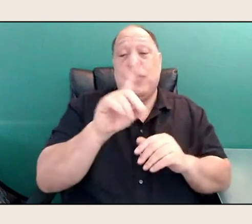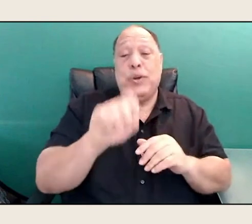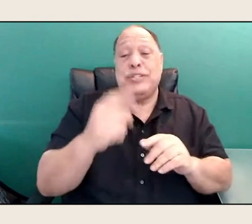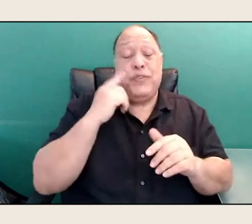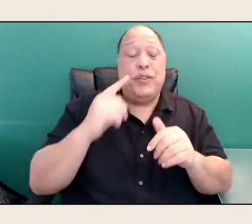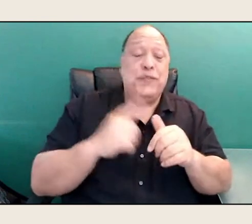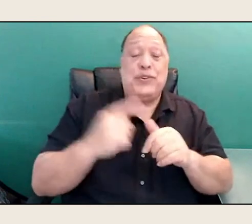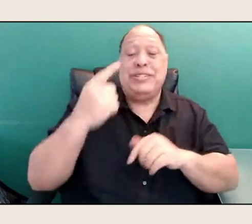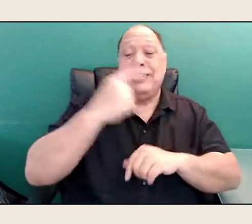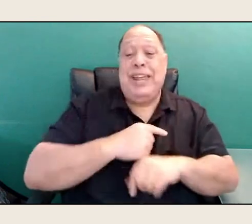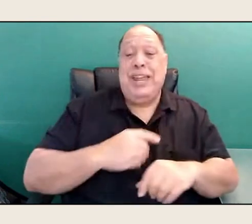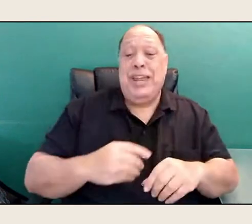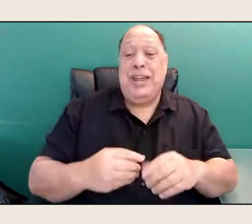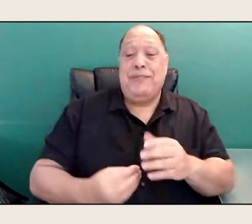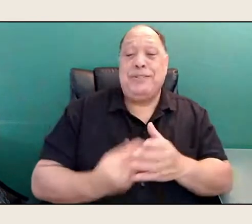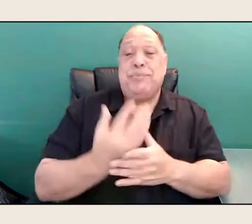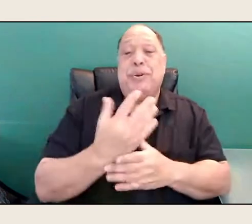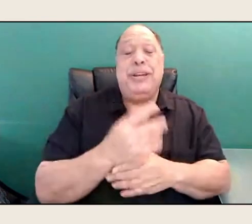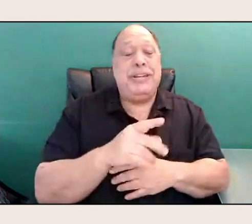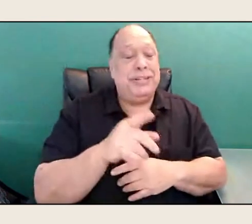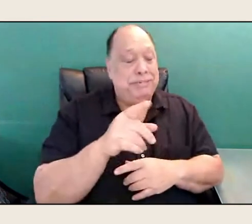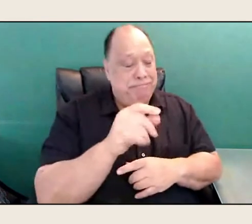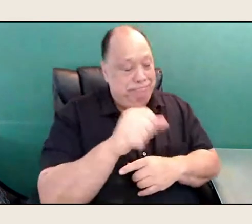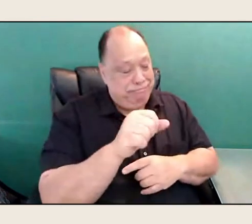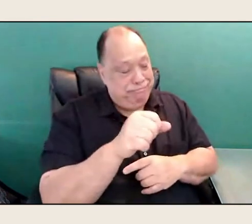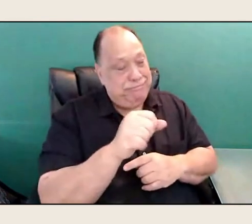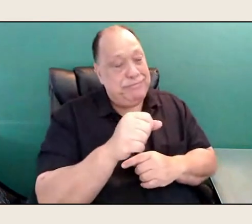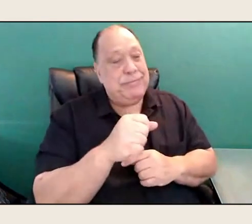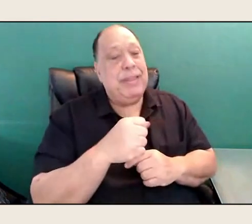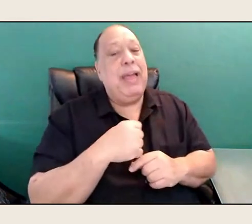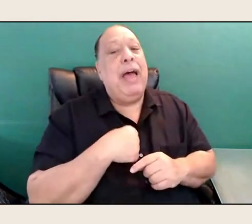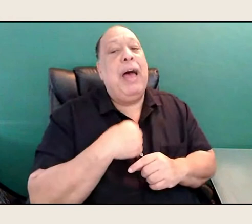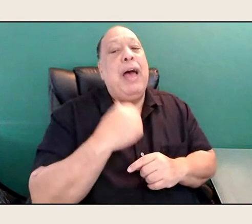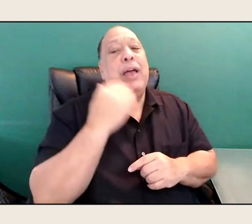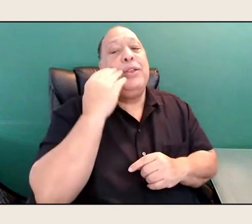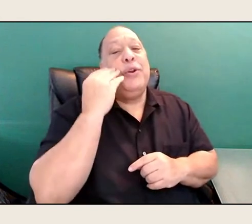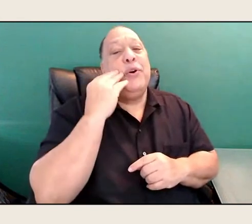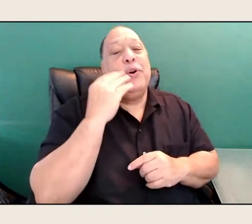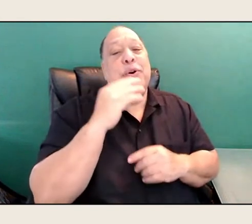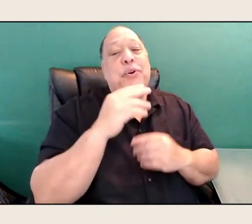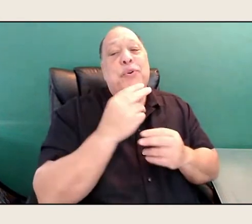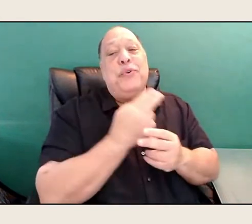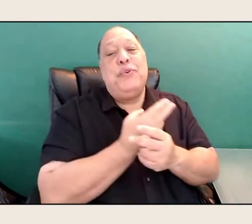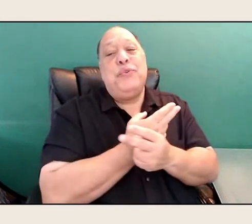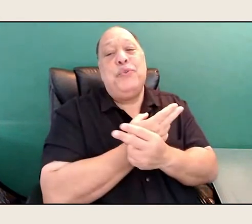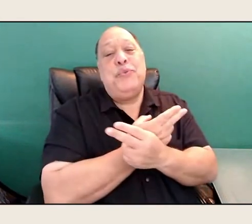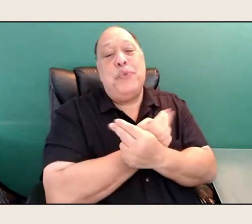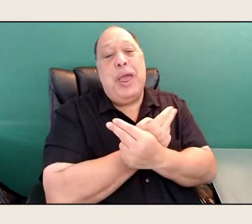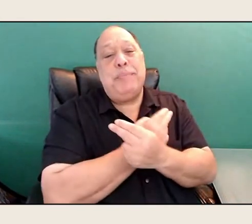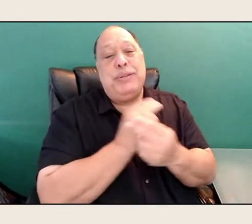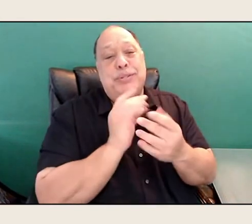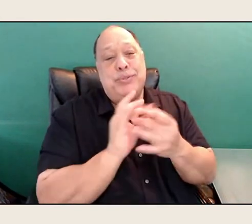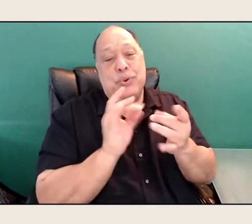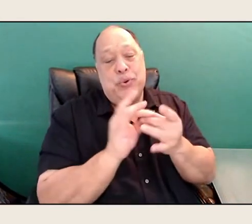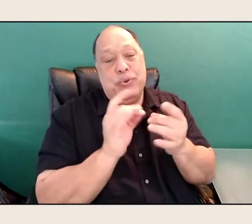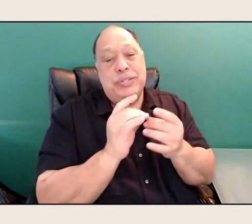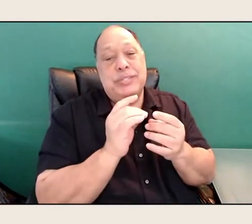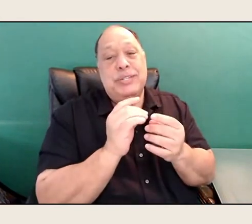And I wonder, I know of rabbit stories, and then I've made some of my own rabbit stories. Rabbit is trickster.